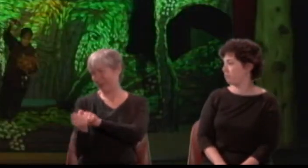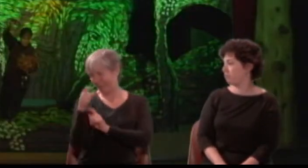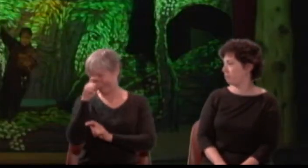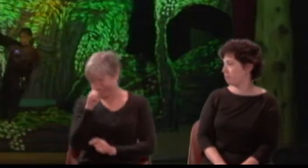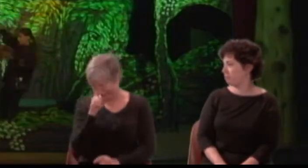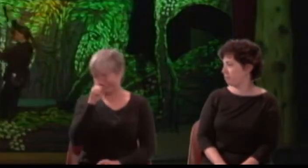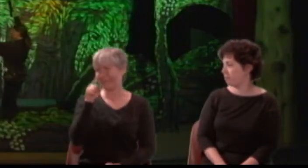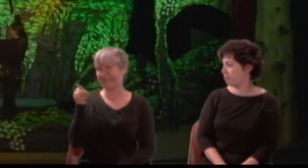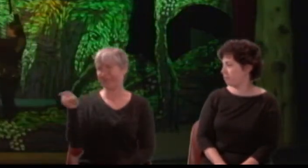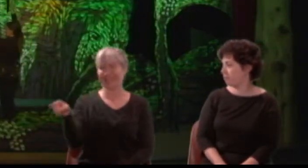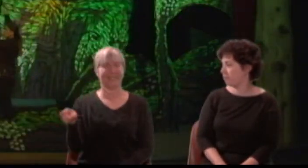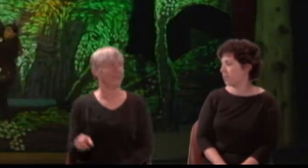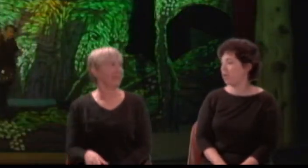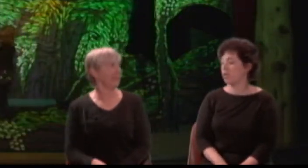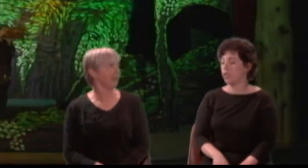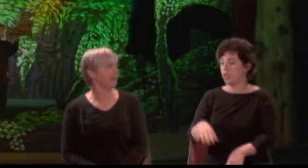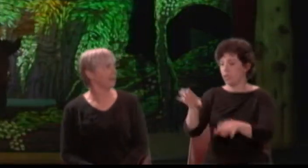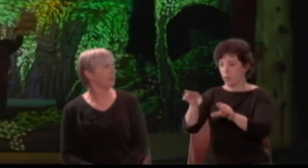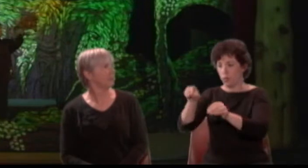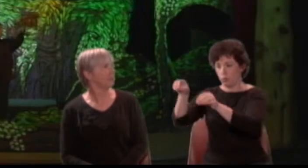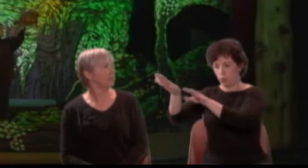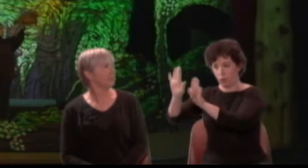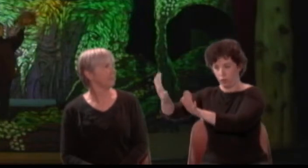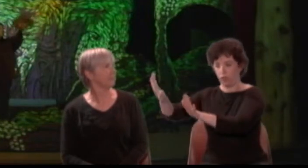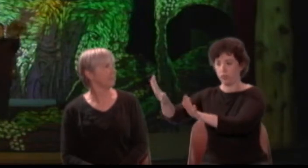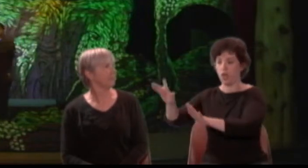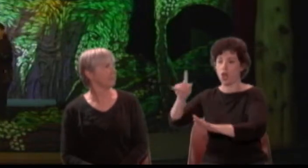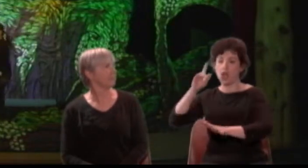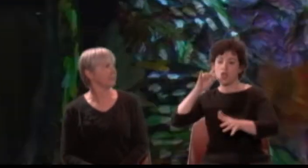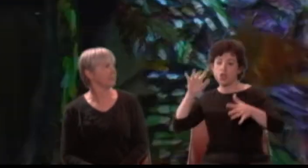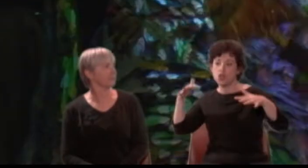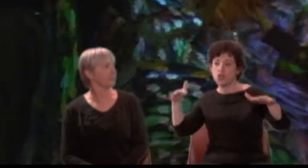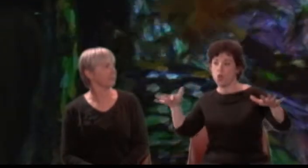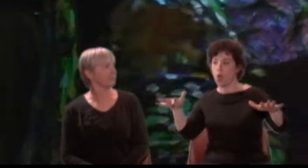Oberon: Stand aside: the noise they make will cause Demetrius to awake.